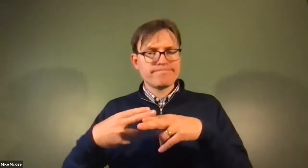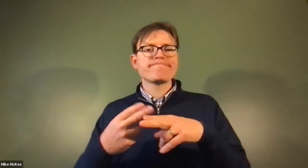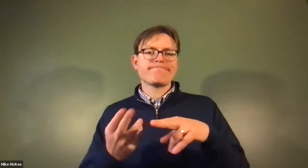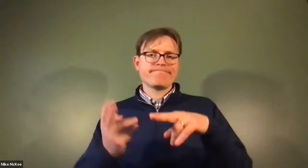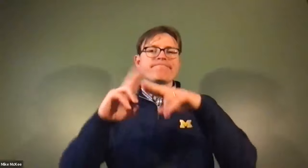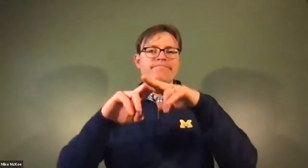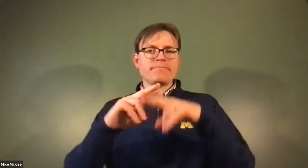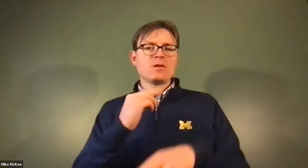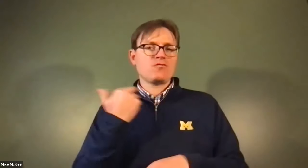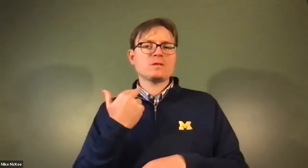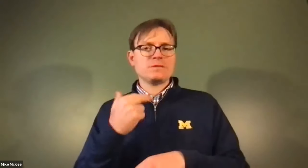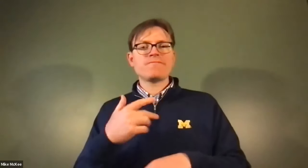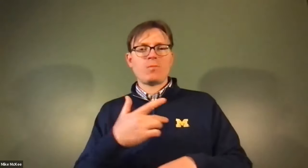James Cech: Also, if you notice you're gaining weight.